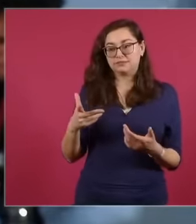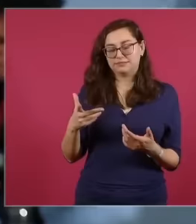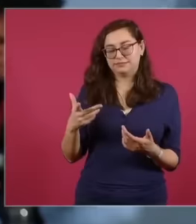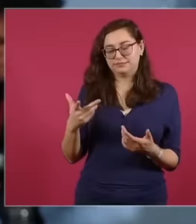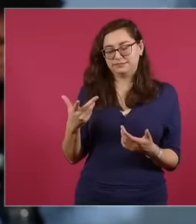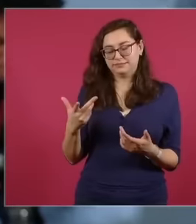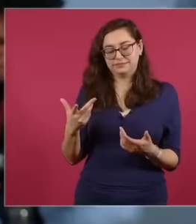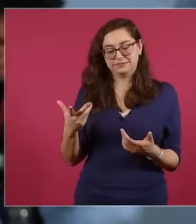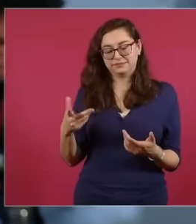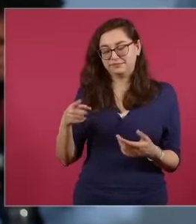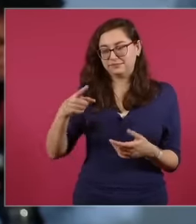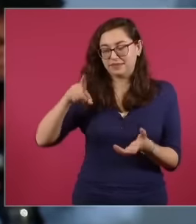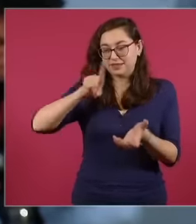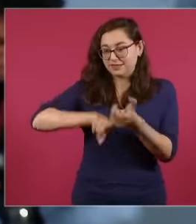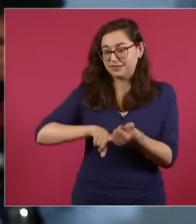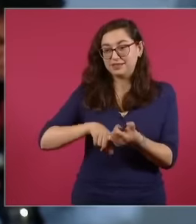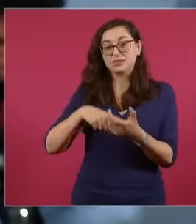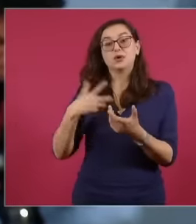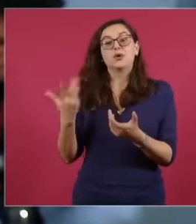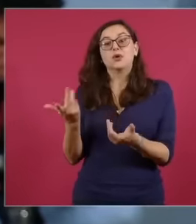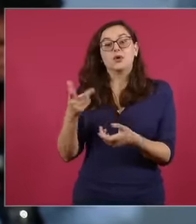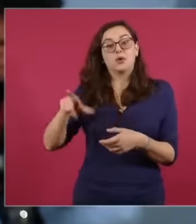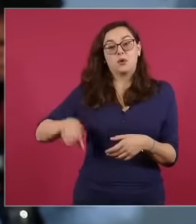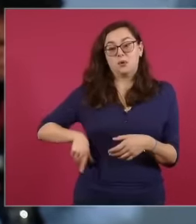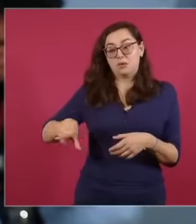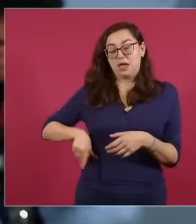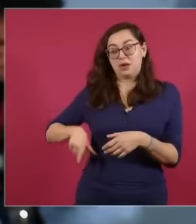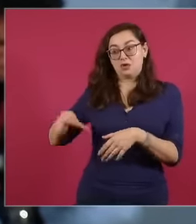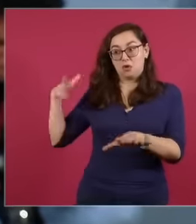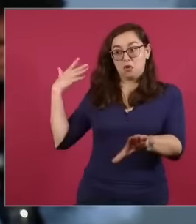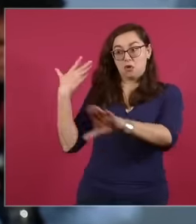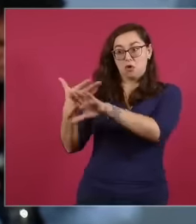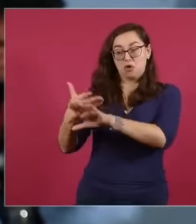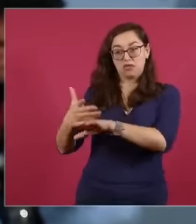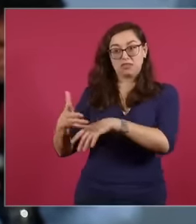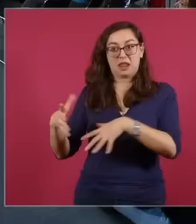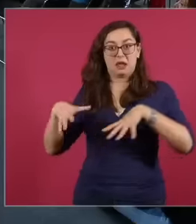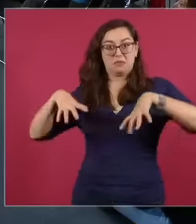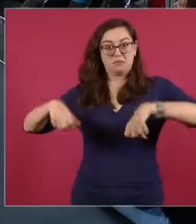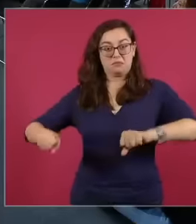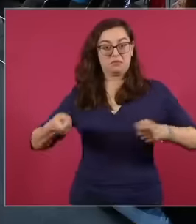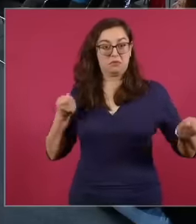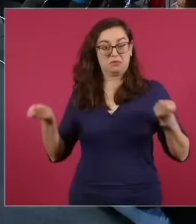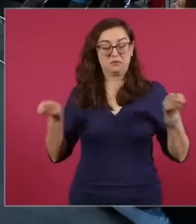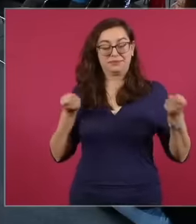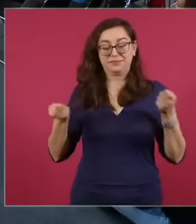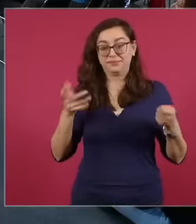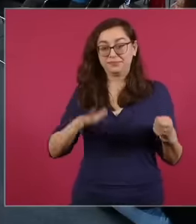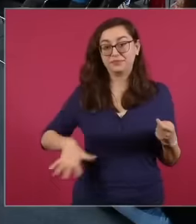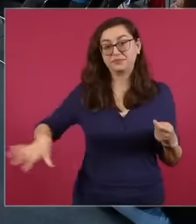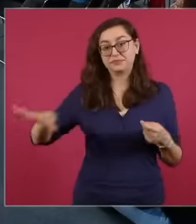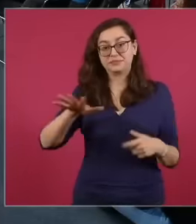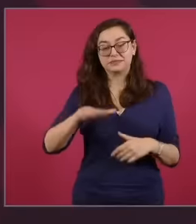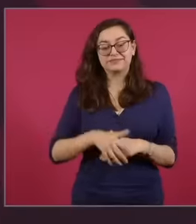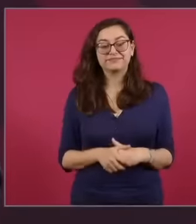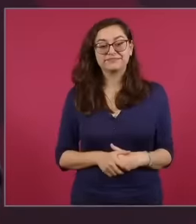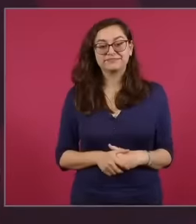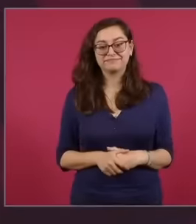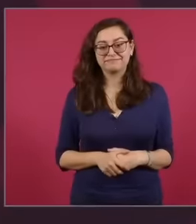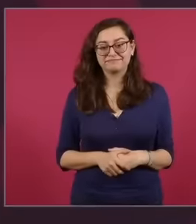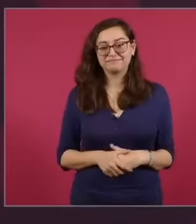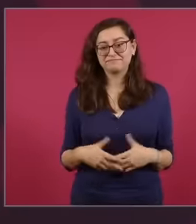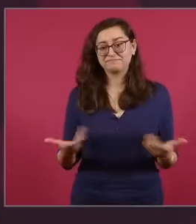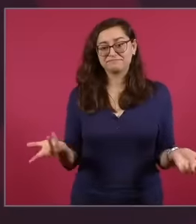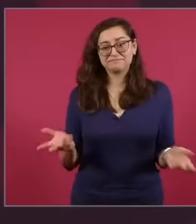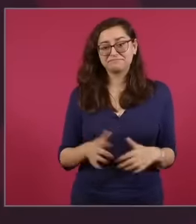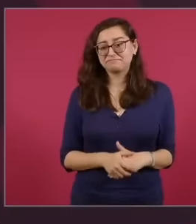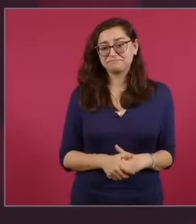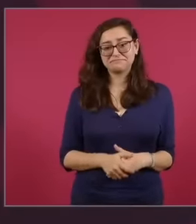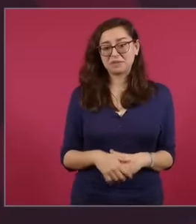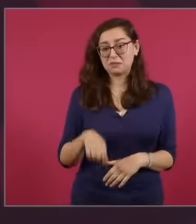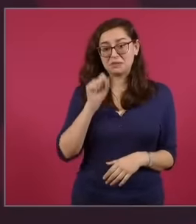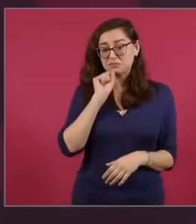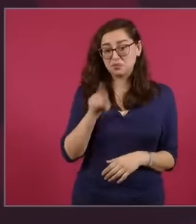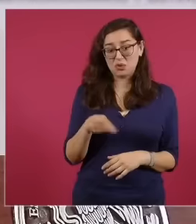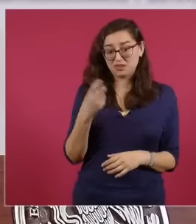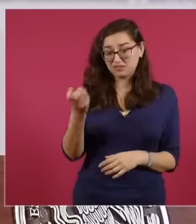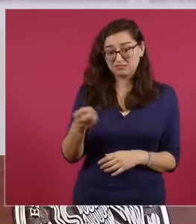well, what do you think about this situation that they are in? already asking but it's the same thing it's the oas